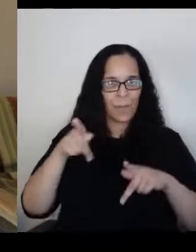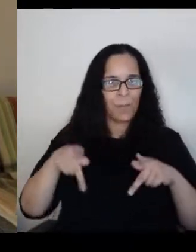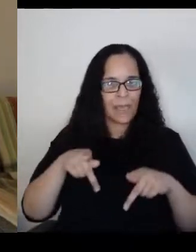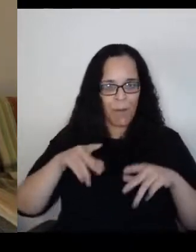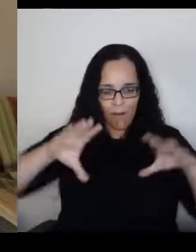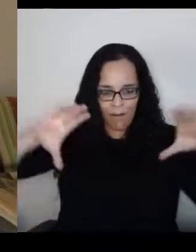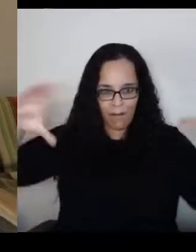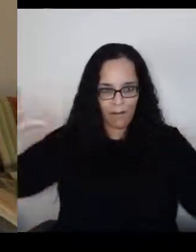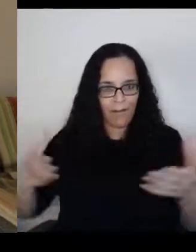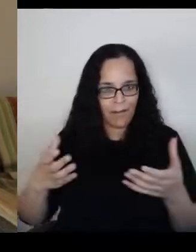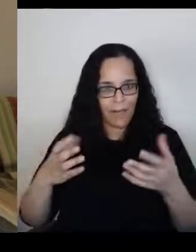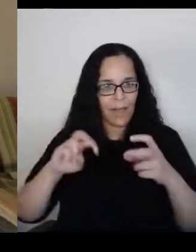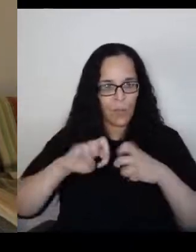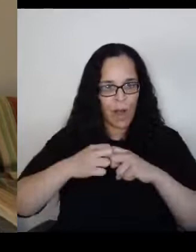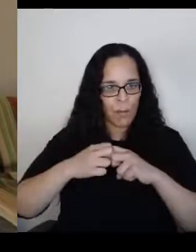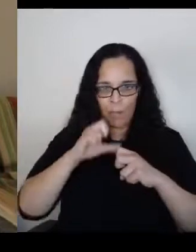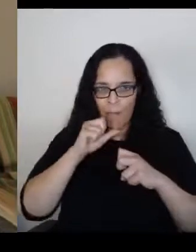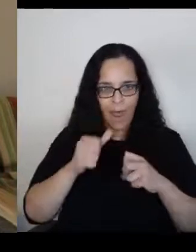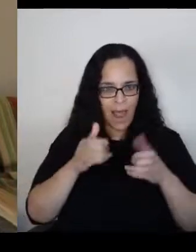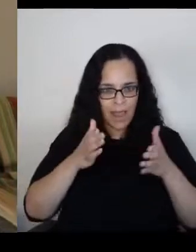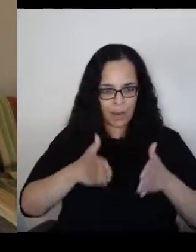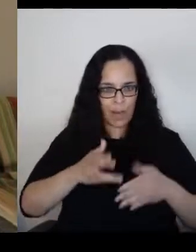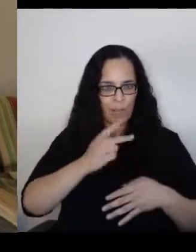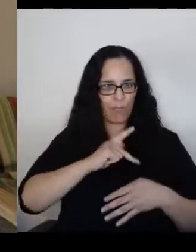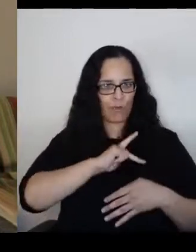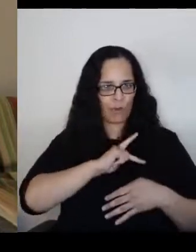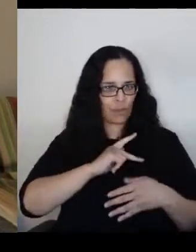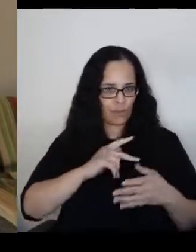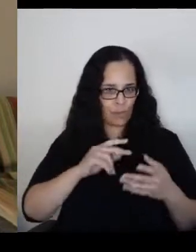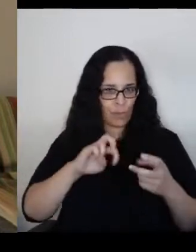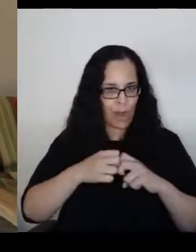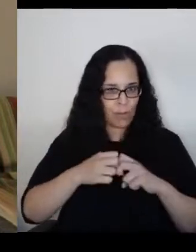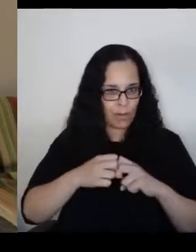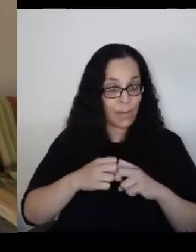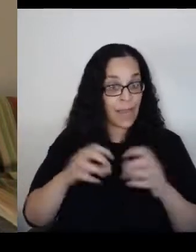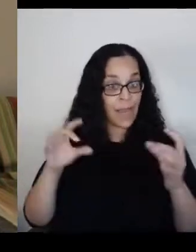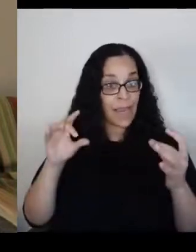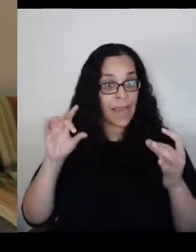And hatred is learned and can be unlearned.